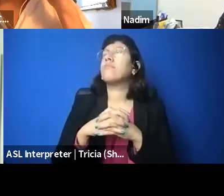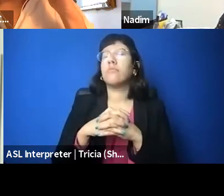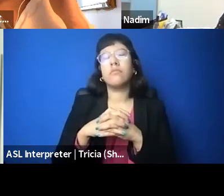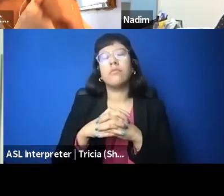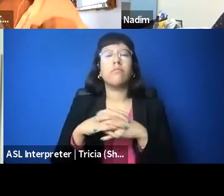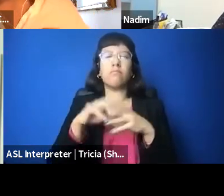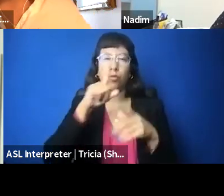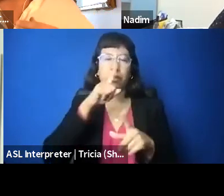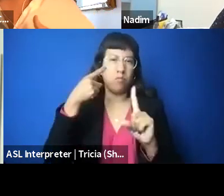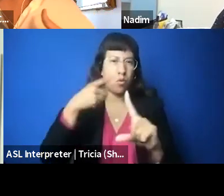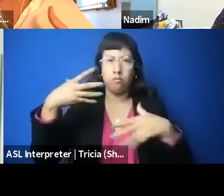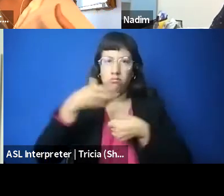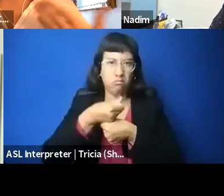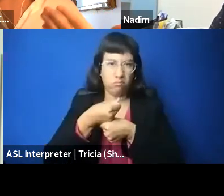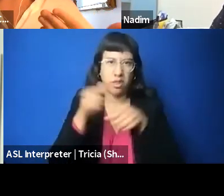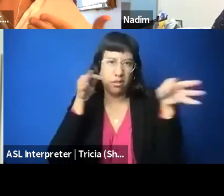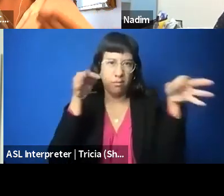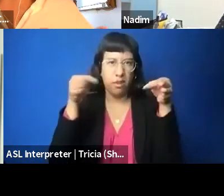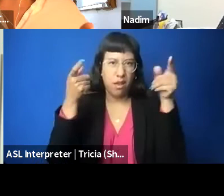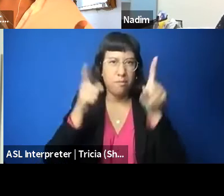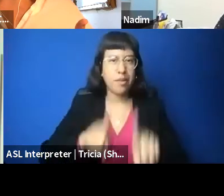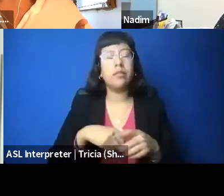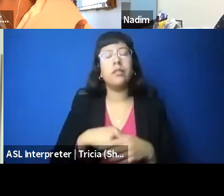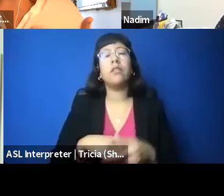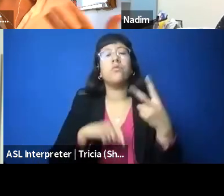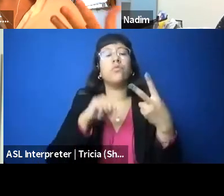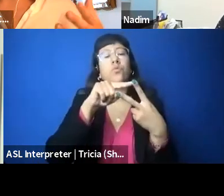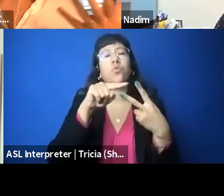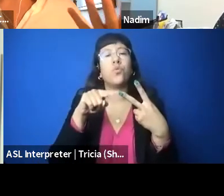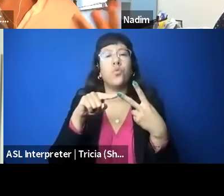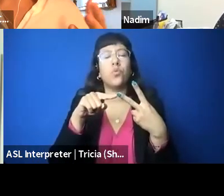like, two main directions that this has taken.